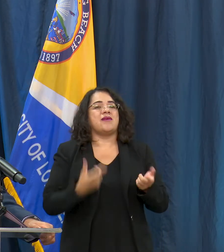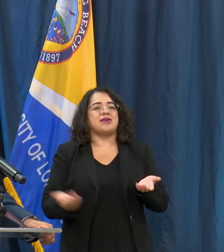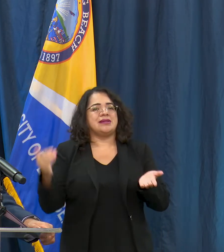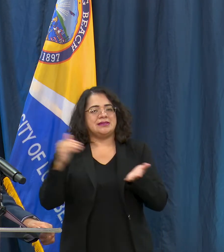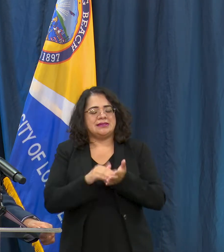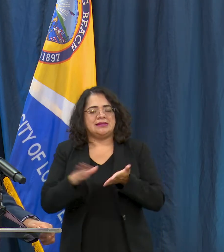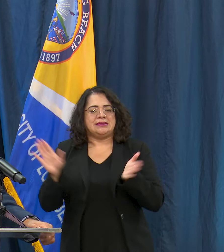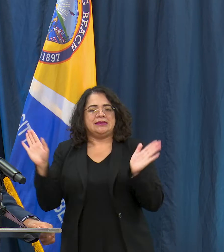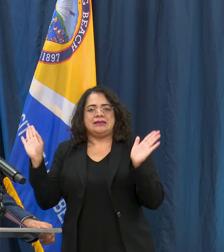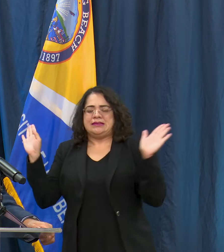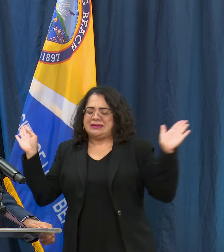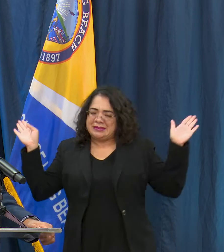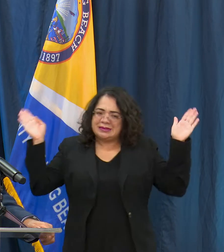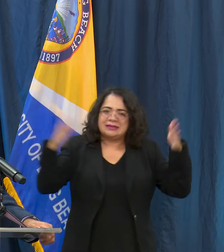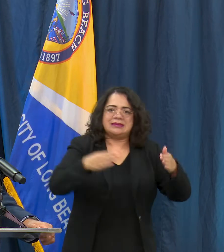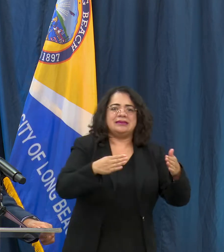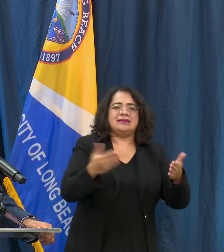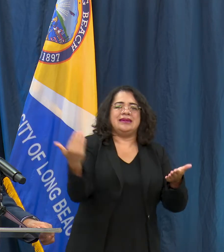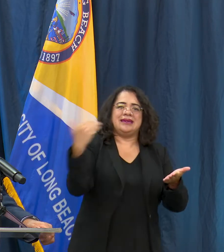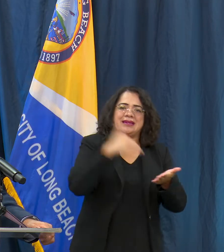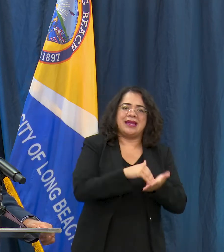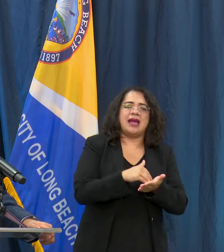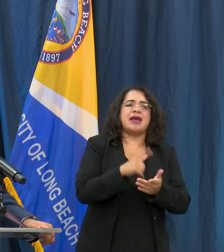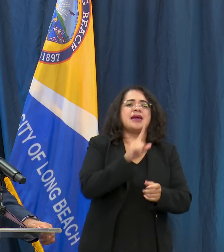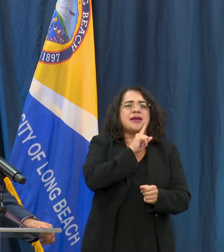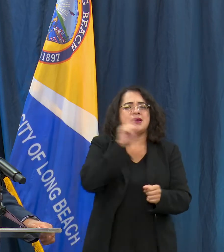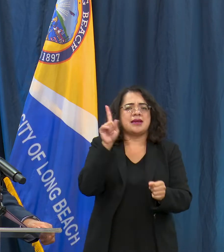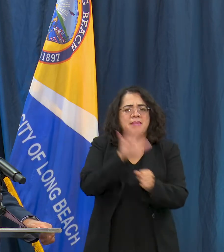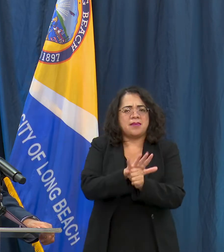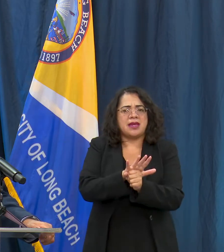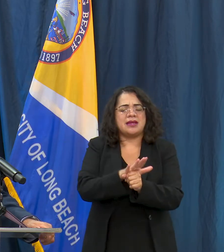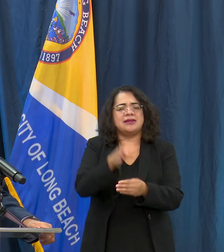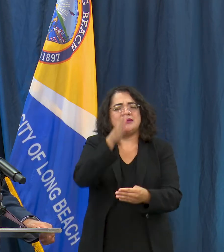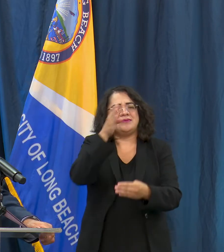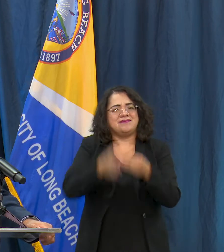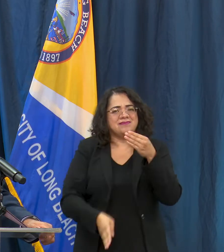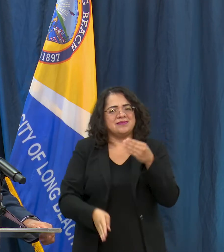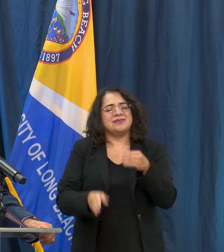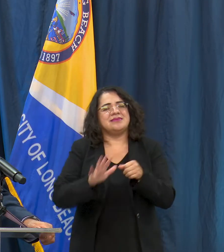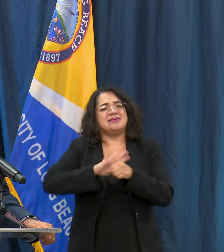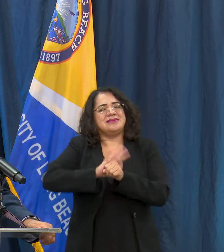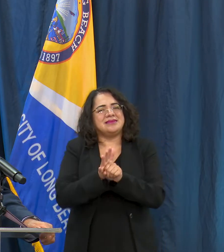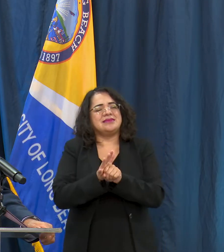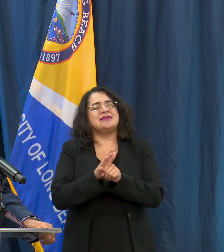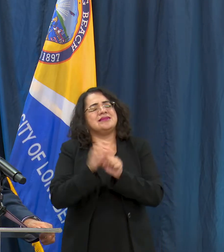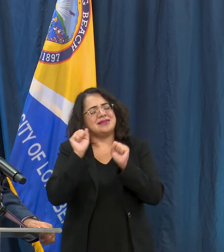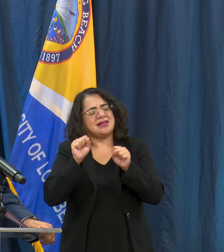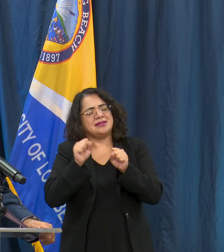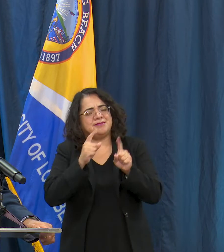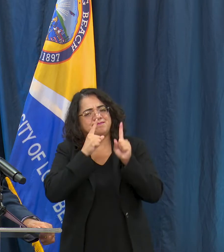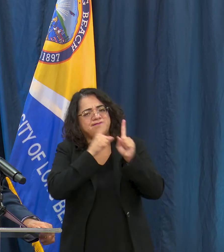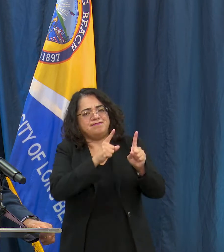to be committed to ending this virus in our community. I want to say